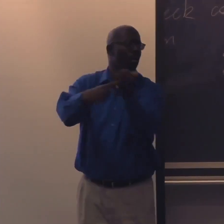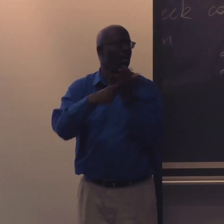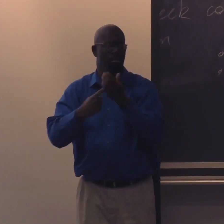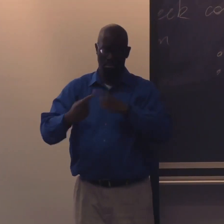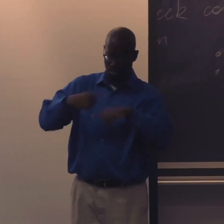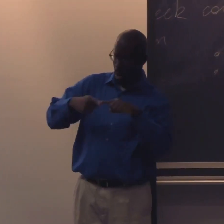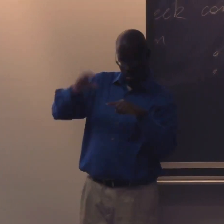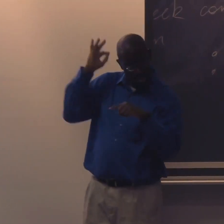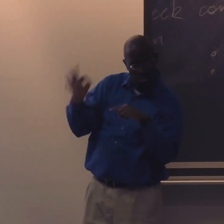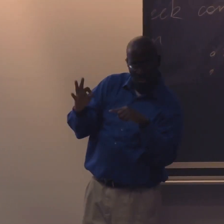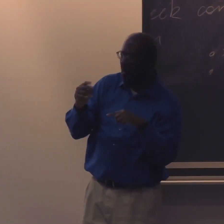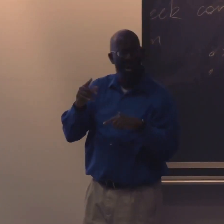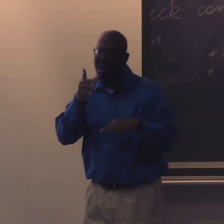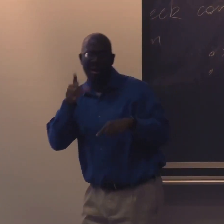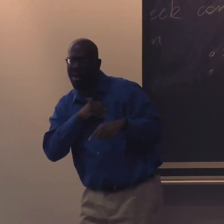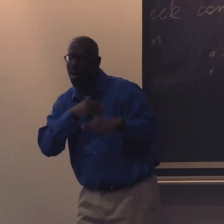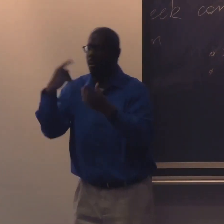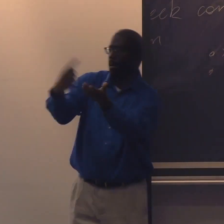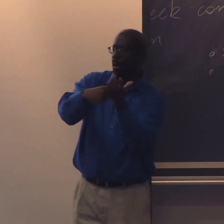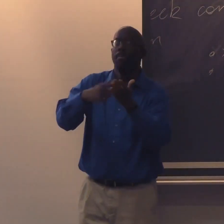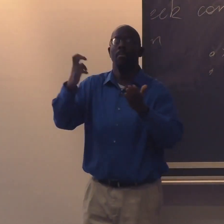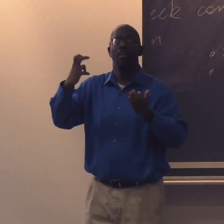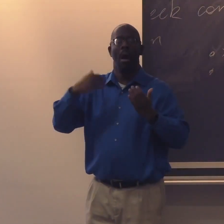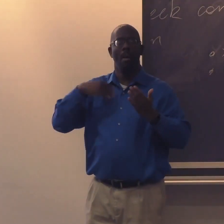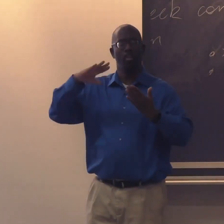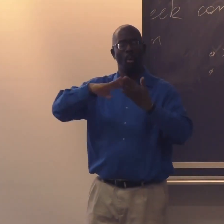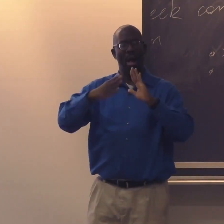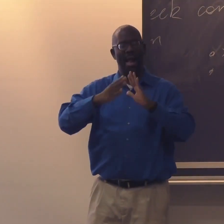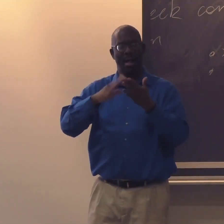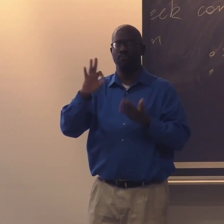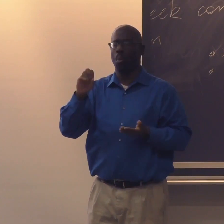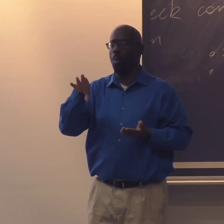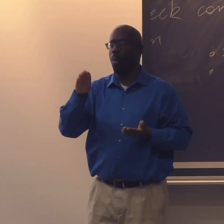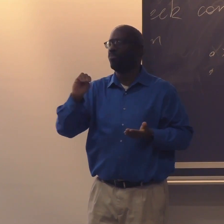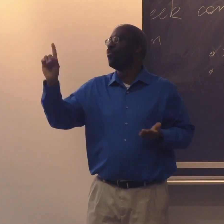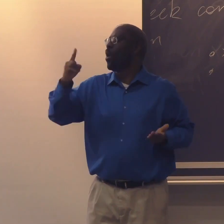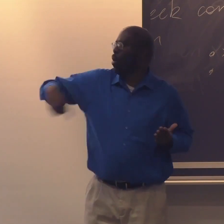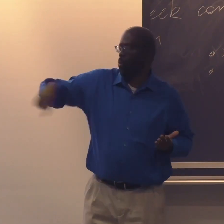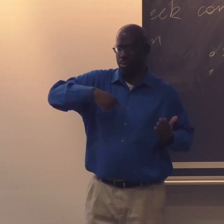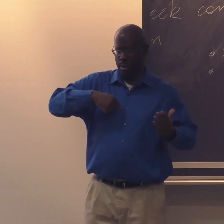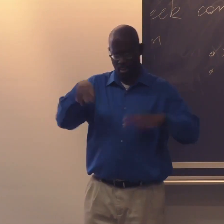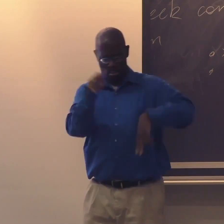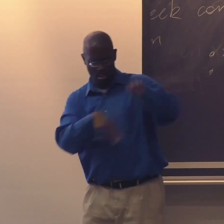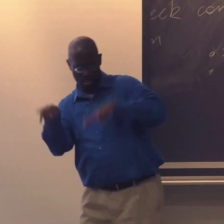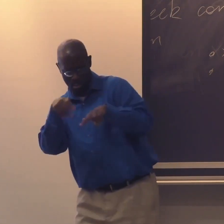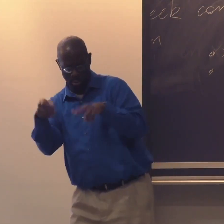that share ideas and have discourse whether things are acceptable or not. And there's a community forum where